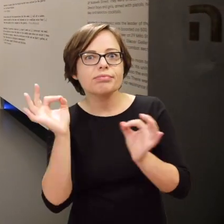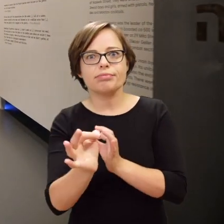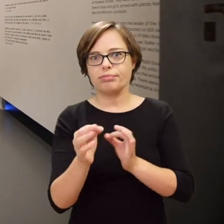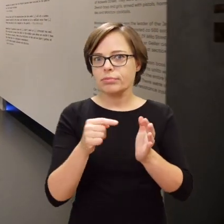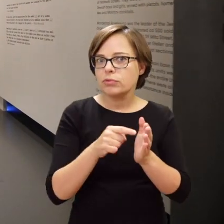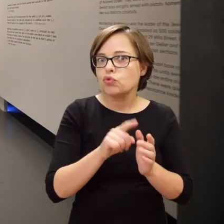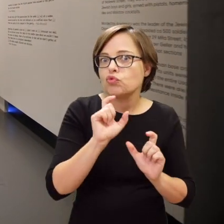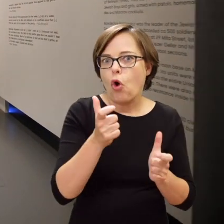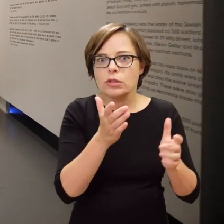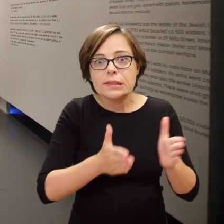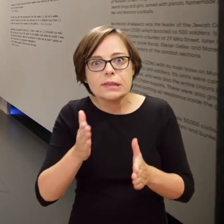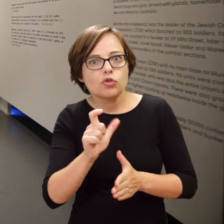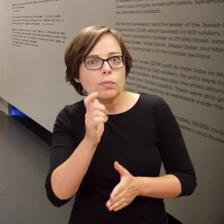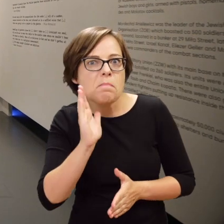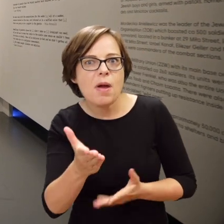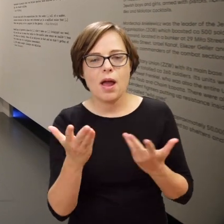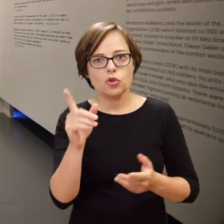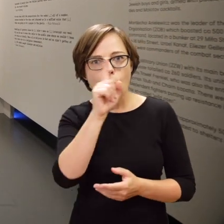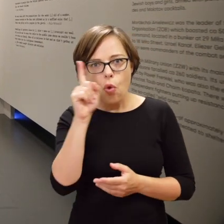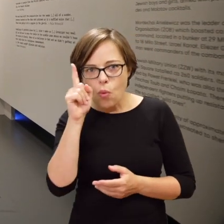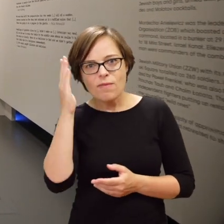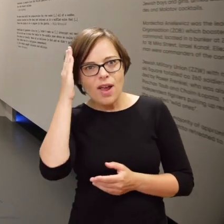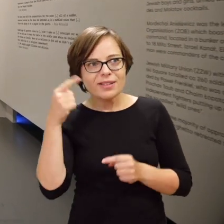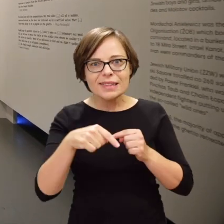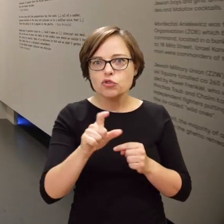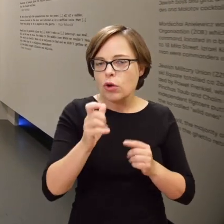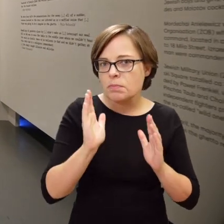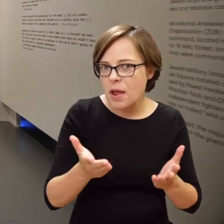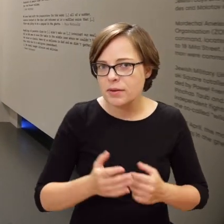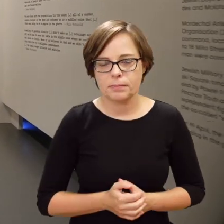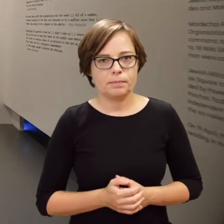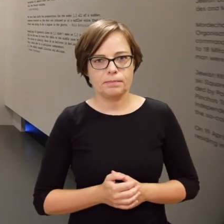That there are rumours that something is about to happen, another action is to take place.